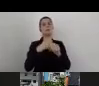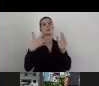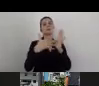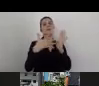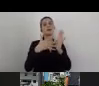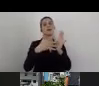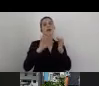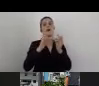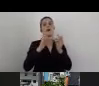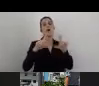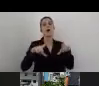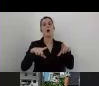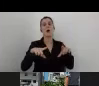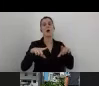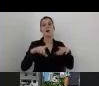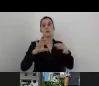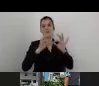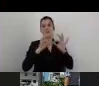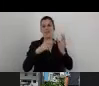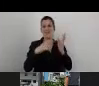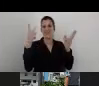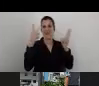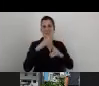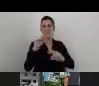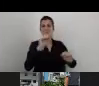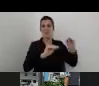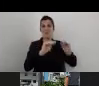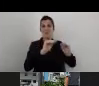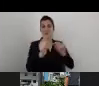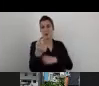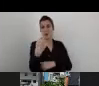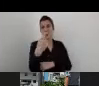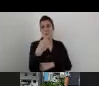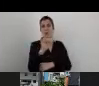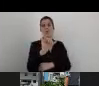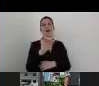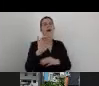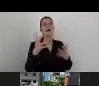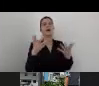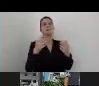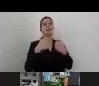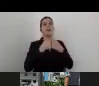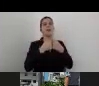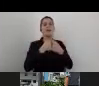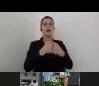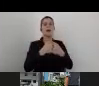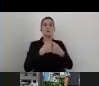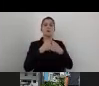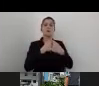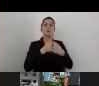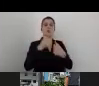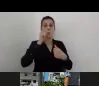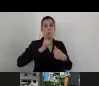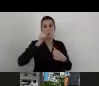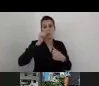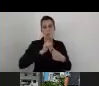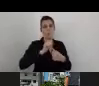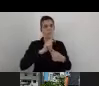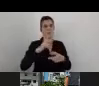understand what was the most difficulty that they faced each day. Not only the students, but also